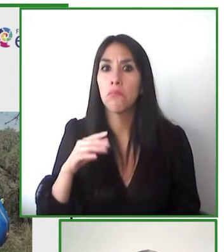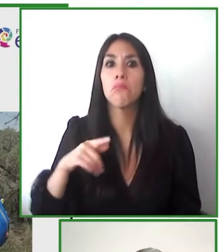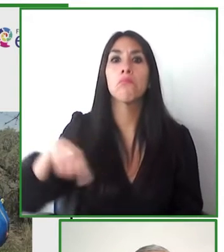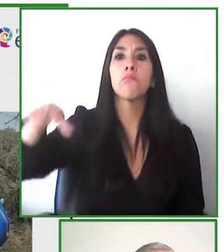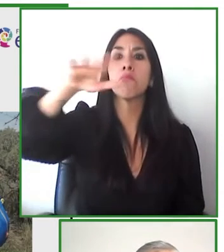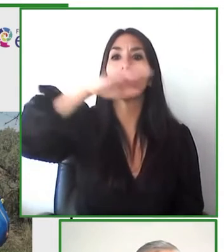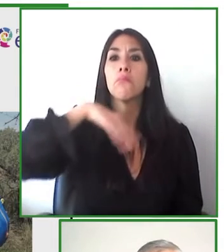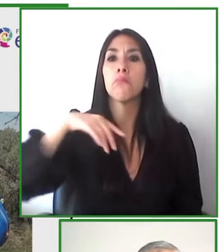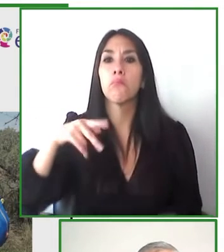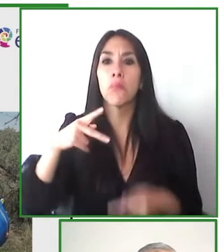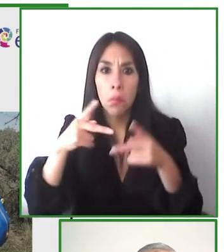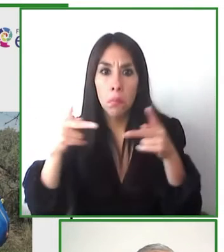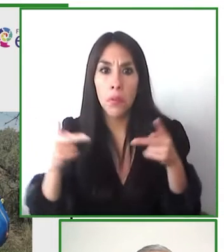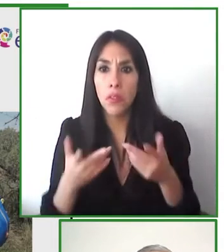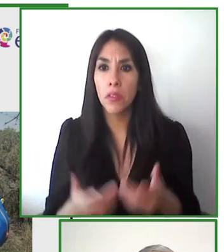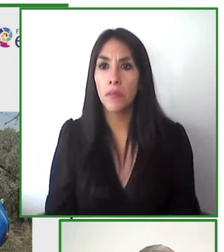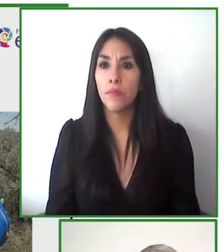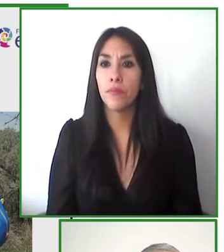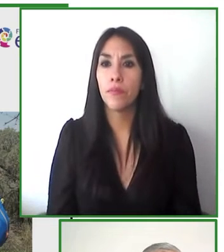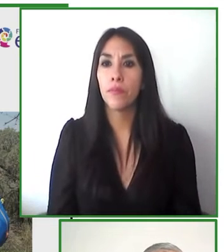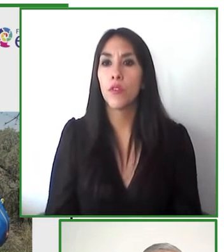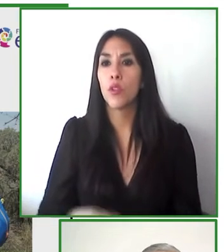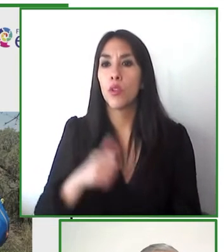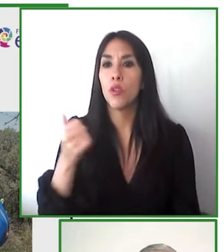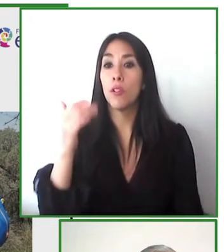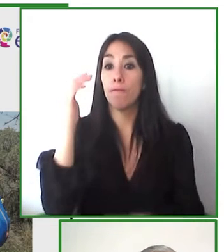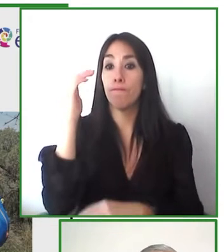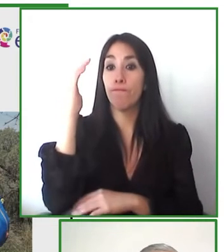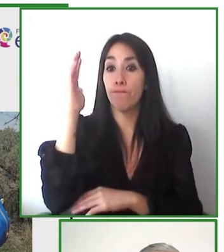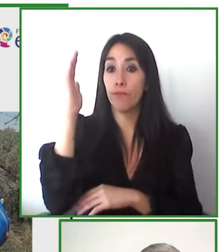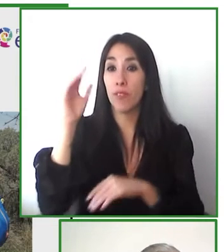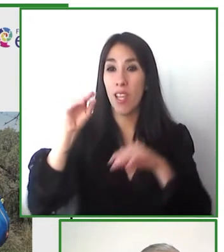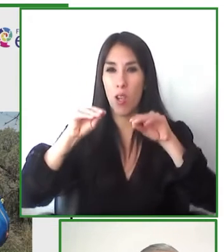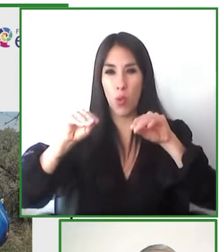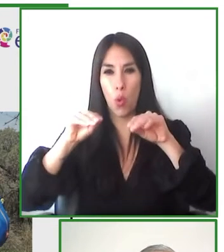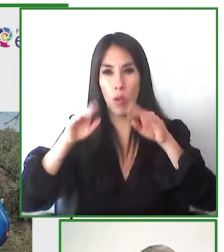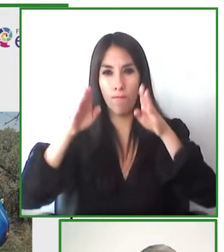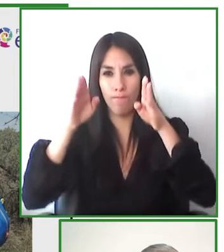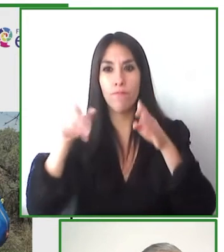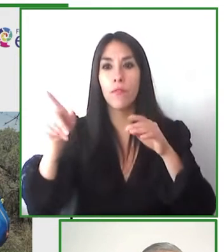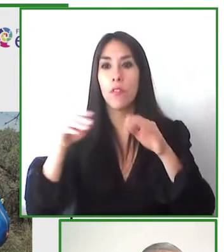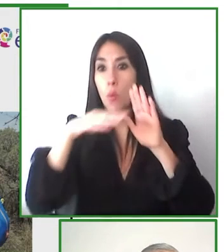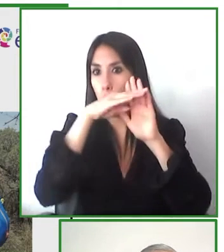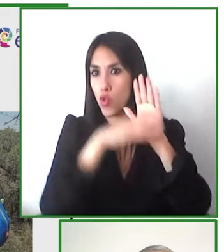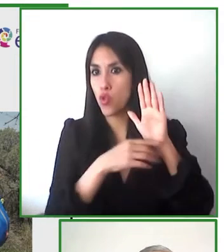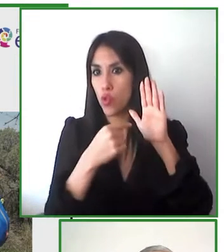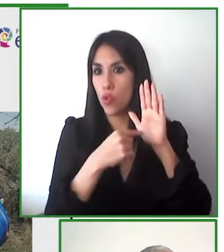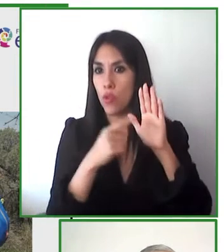of training the program is really dedicating its training